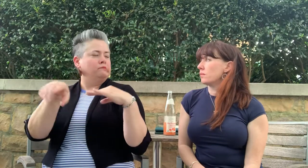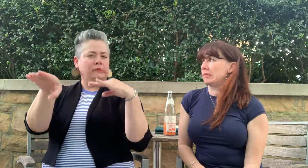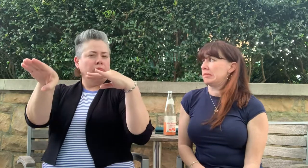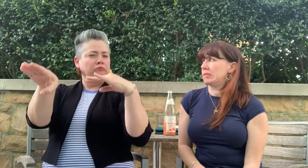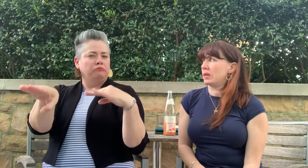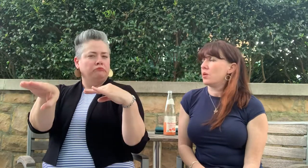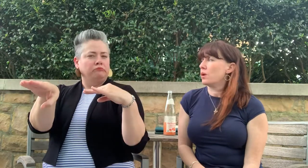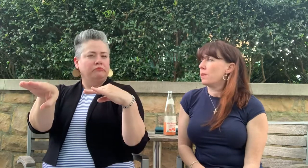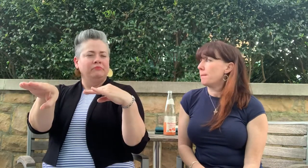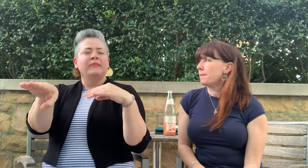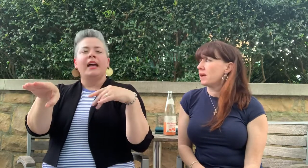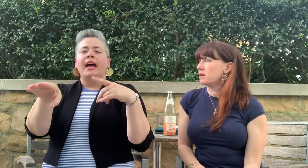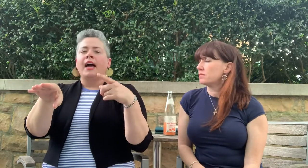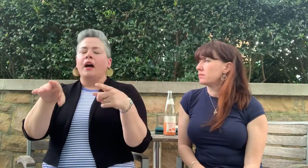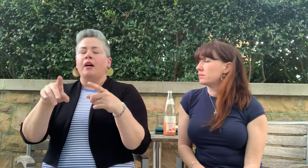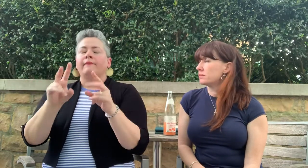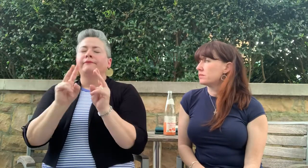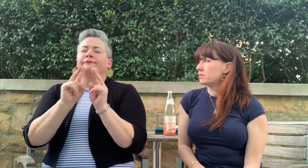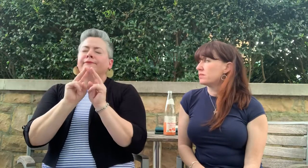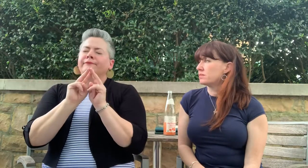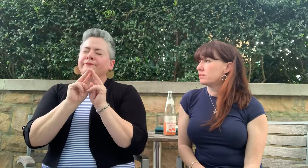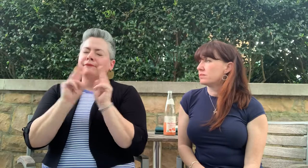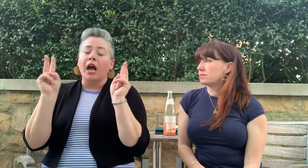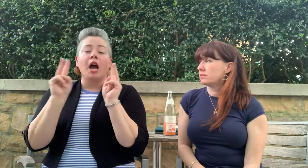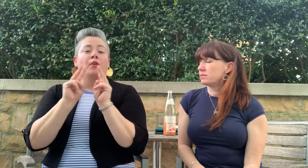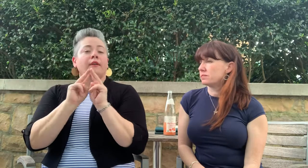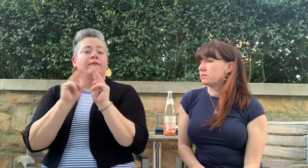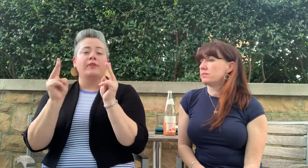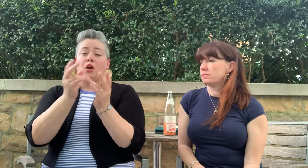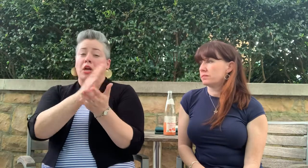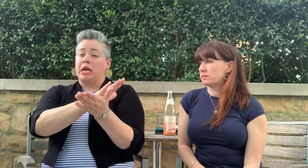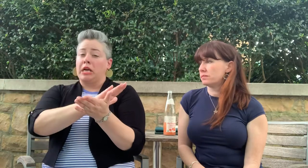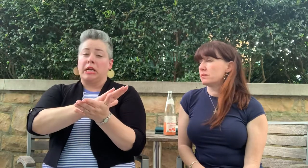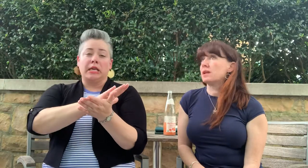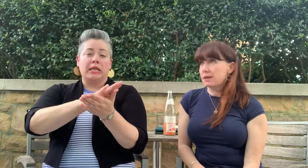windows. The room was immaculate. Not a speck of